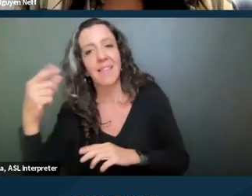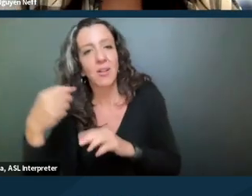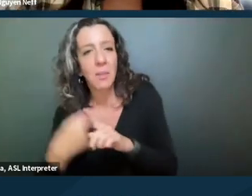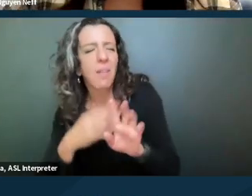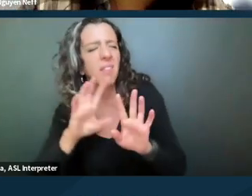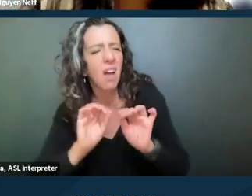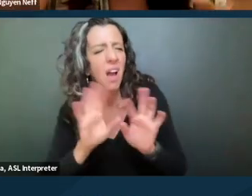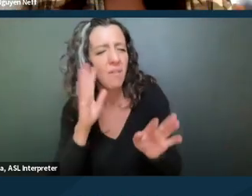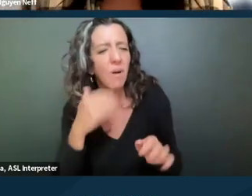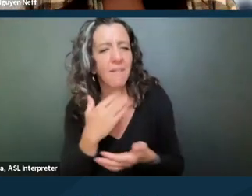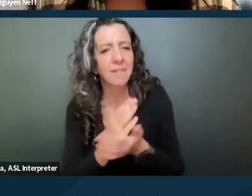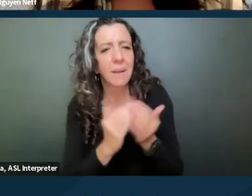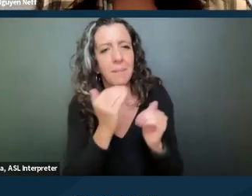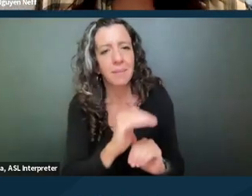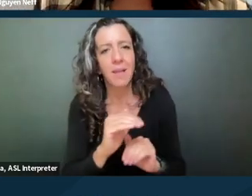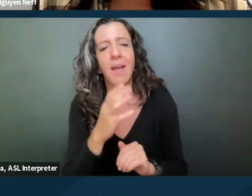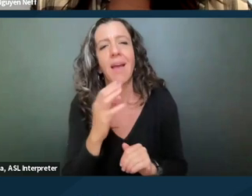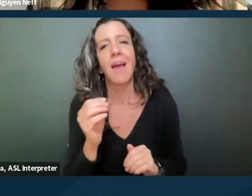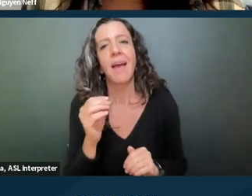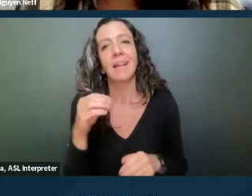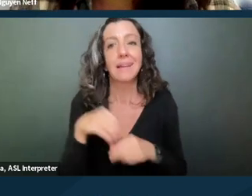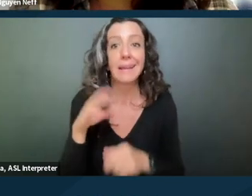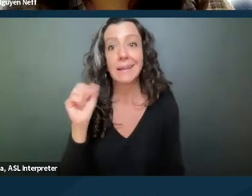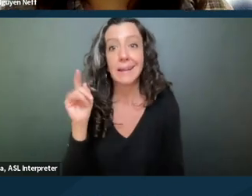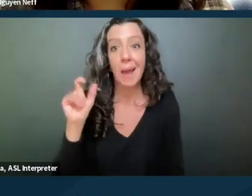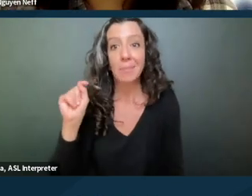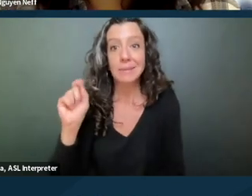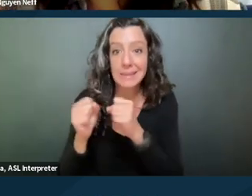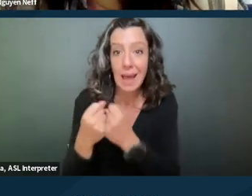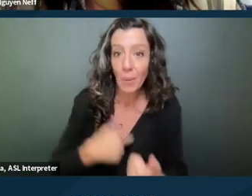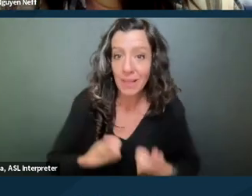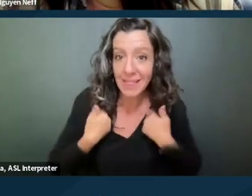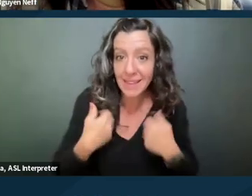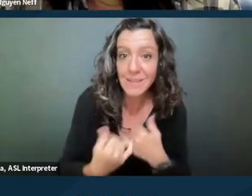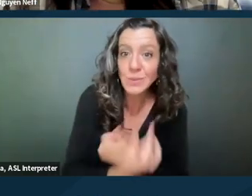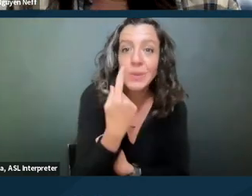and that the capitalist society that we live in, you know, you're never gonna be able to request